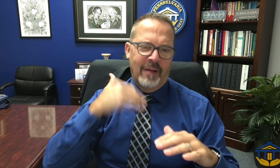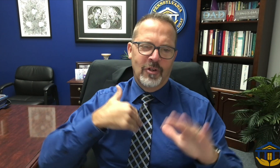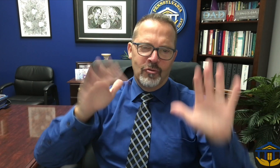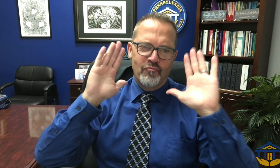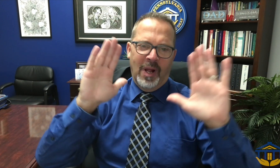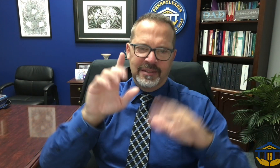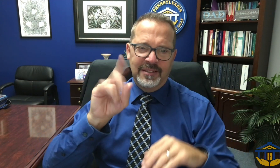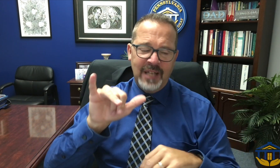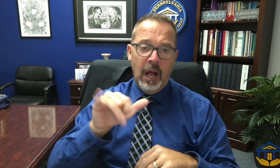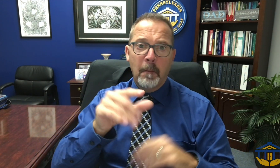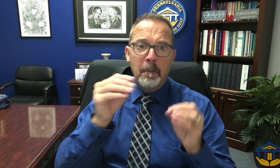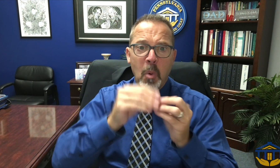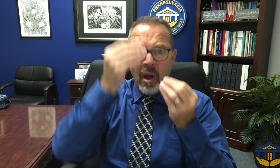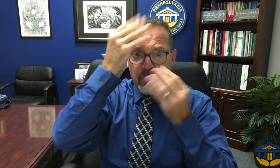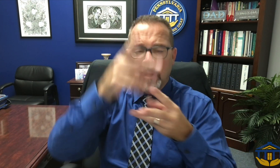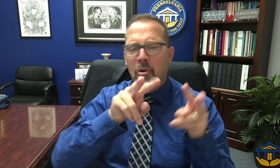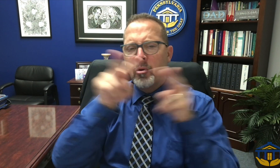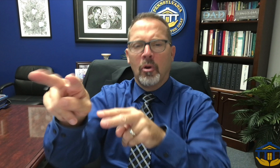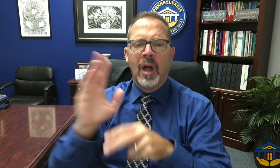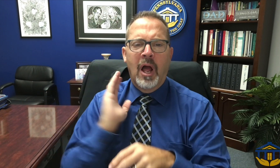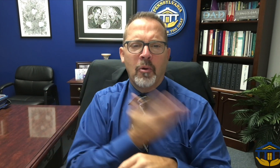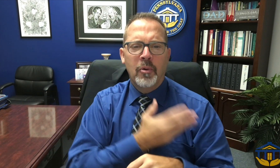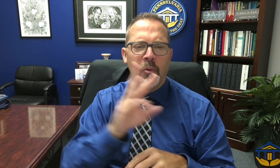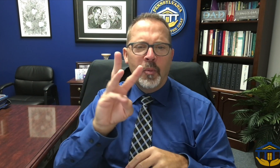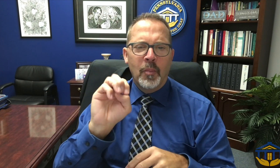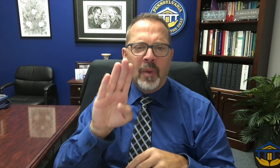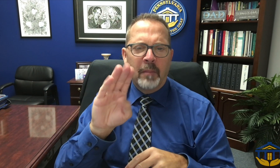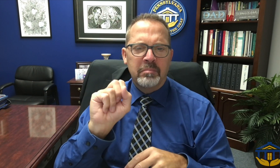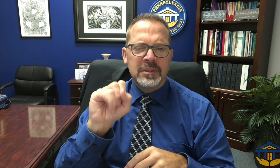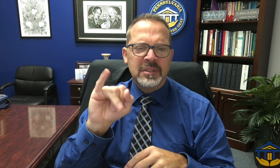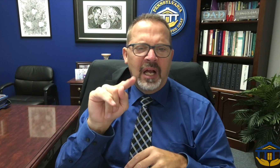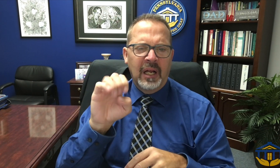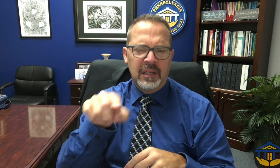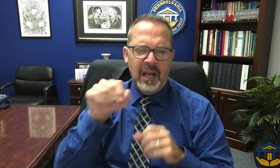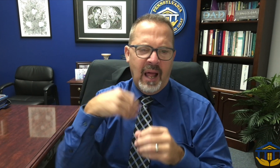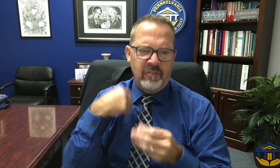Community Day. For more information please look at our website. We do have updates there.